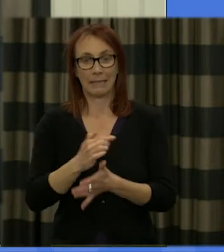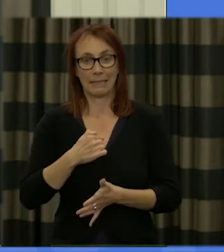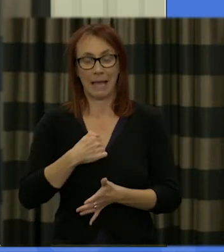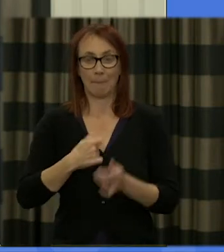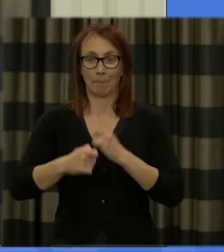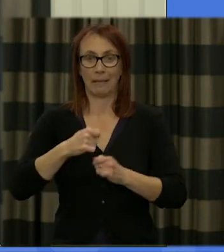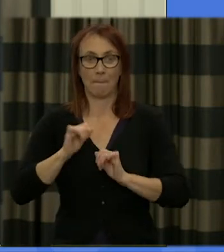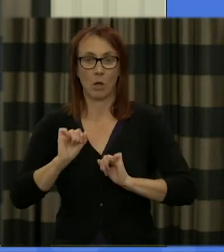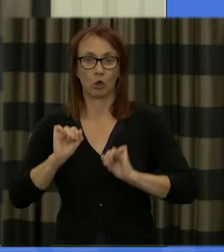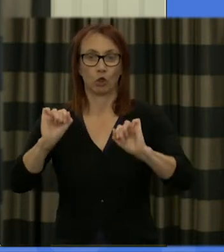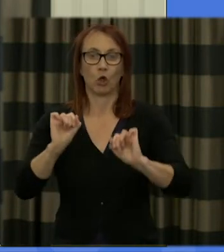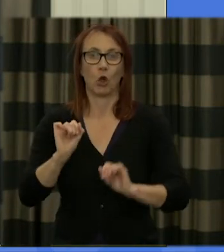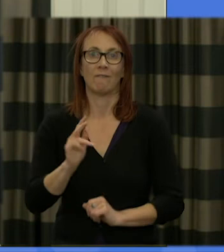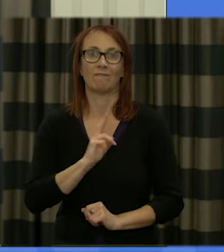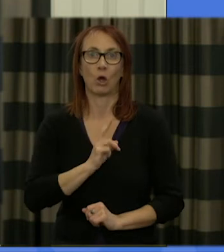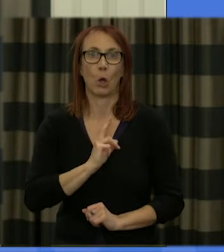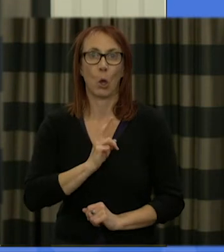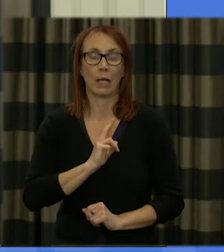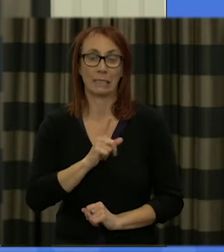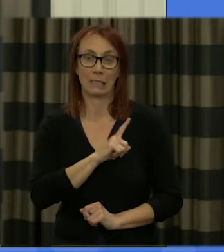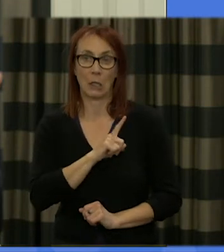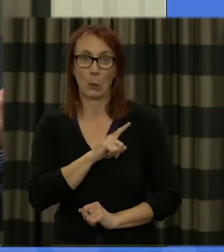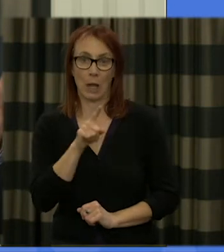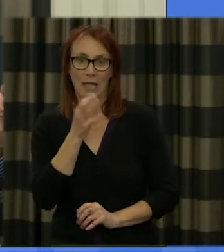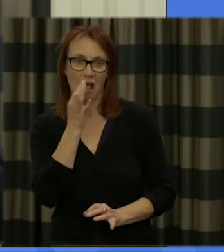tomorrow because I get to ask questions you will too I'll talk about that a